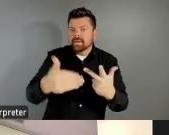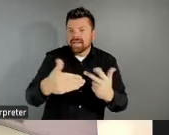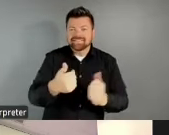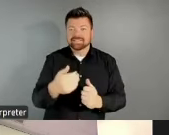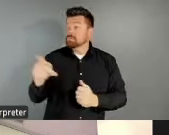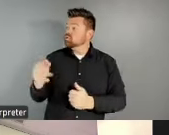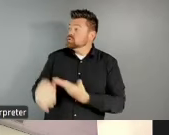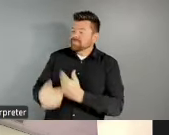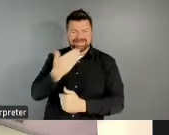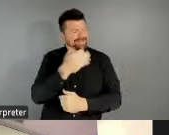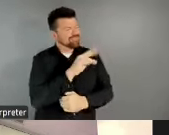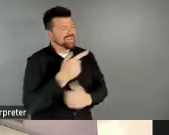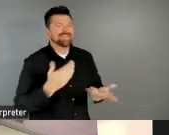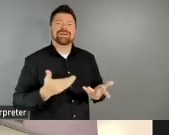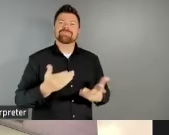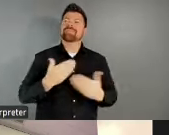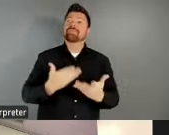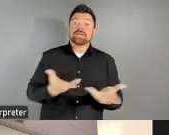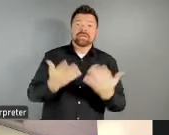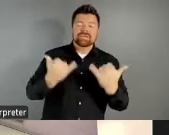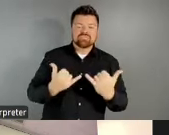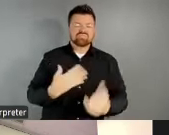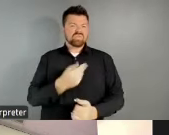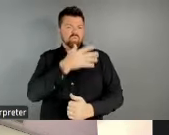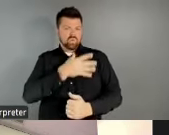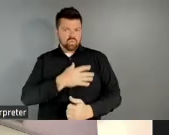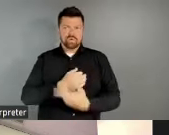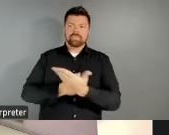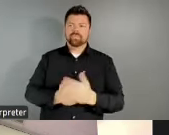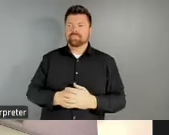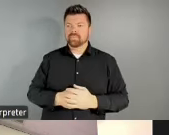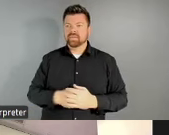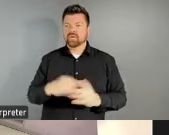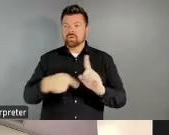Really happy to be here today. I'm a white woman with what can only be described as salt and pepper